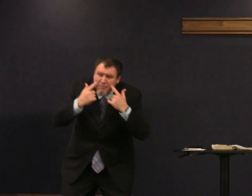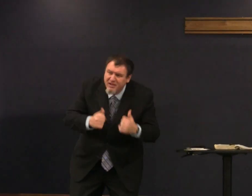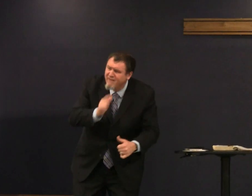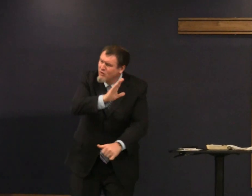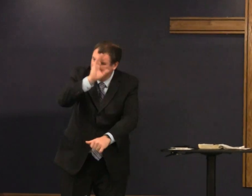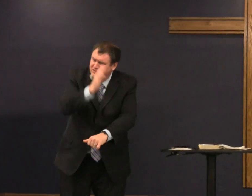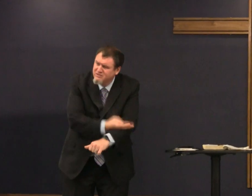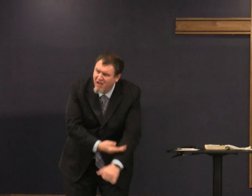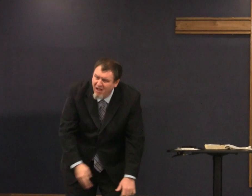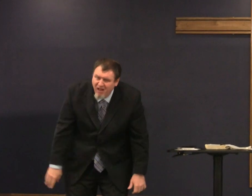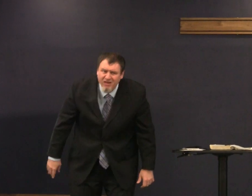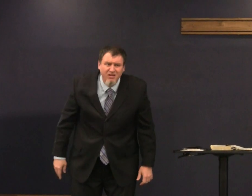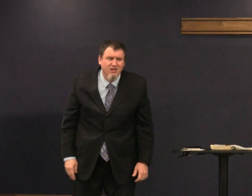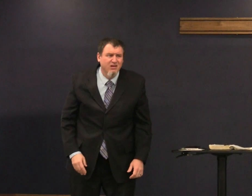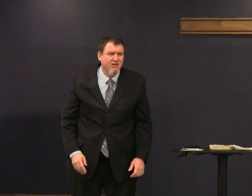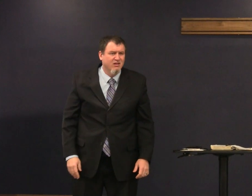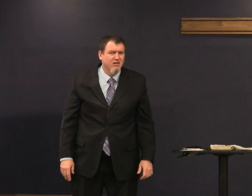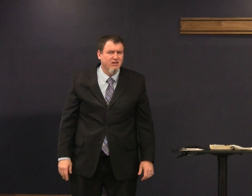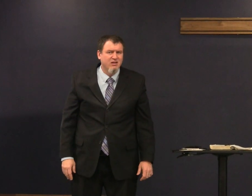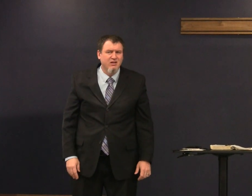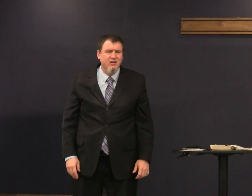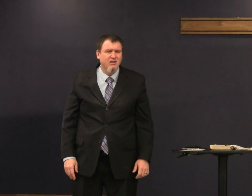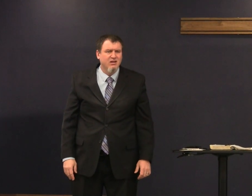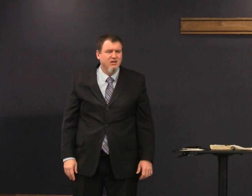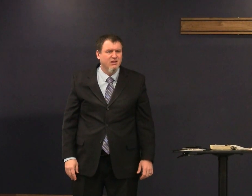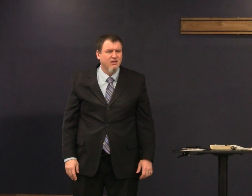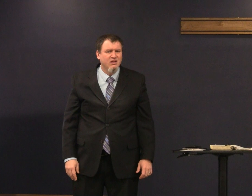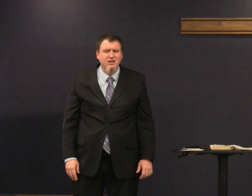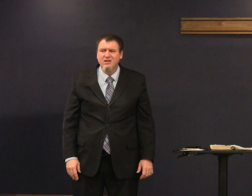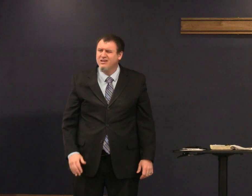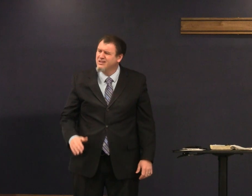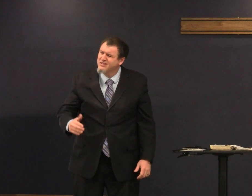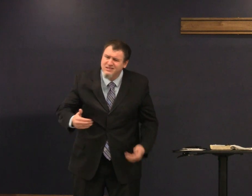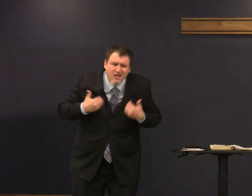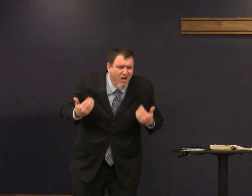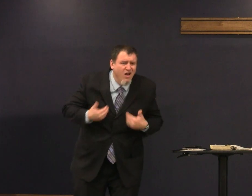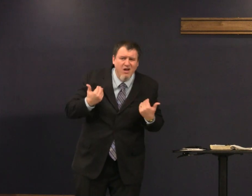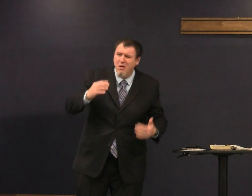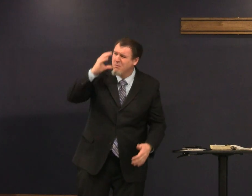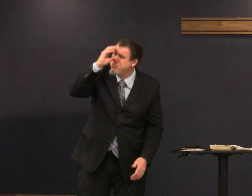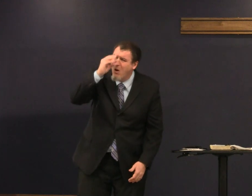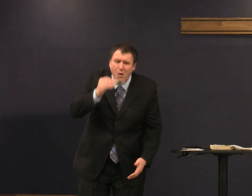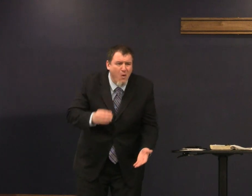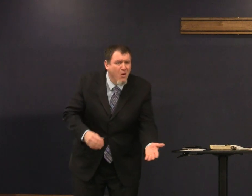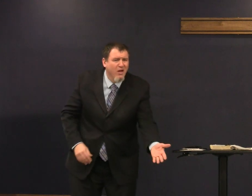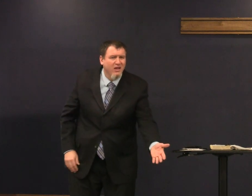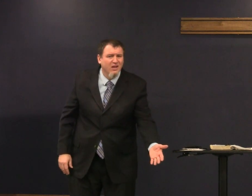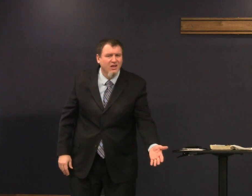imagine him walking with tears streaming down for his son his young boy